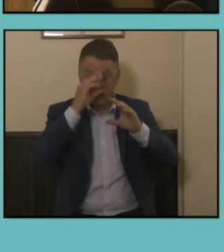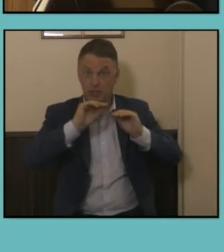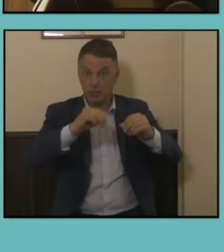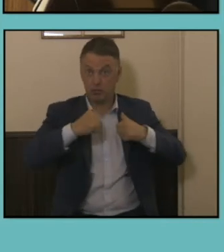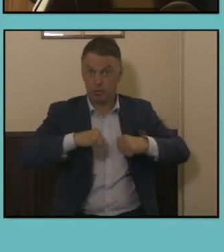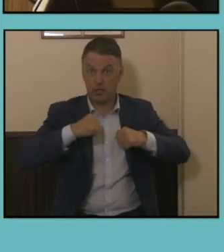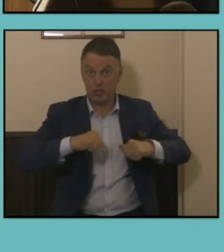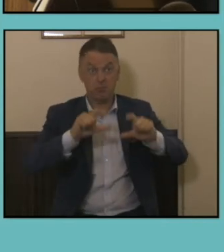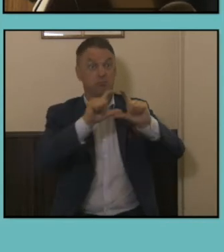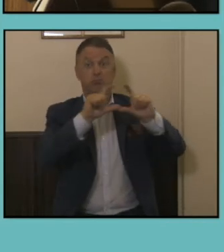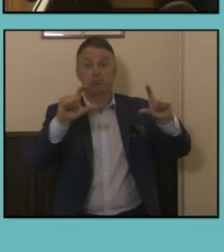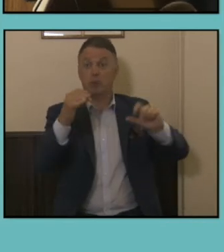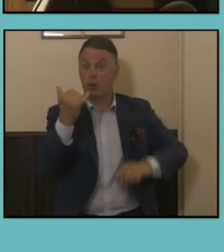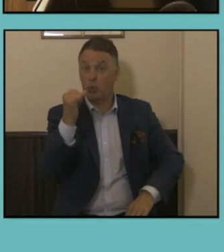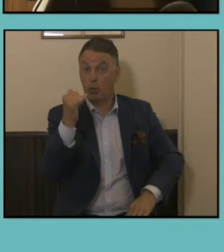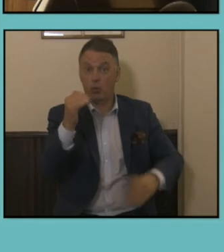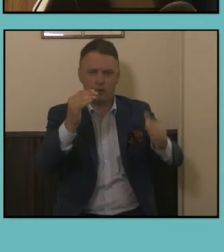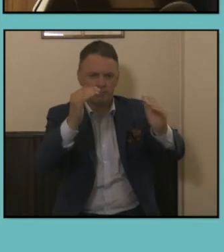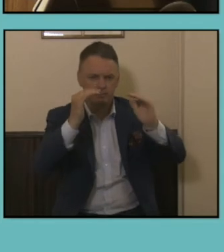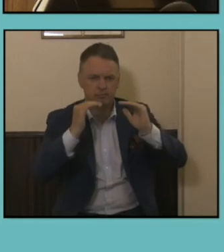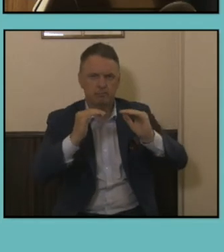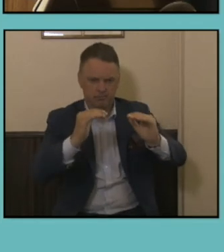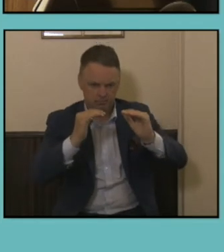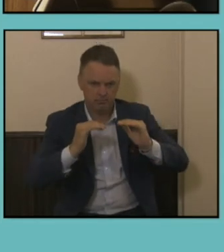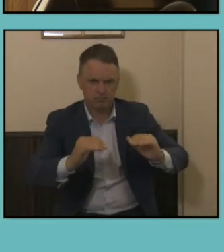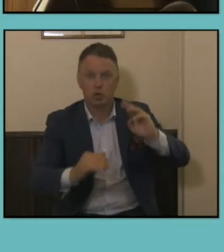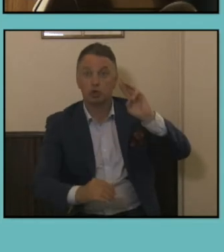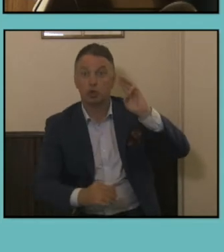a whole, or you could drill down to look at just the tertiary education sector if